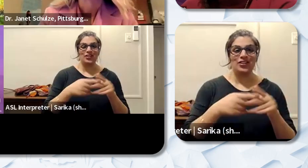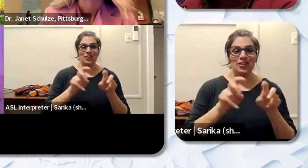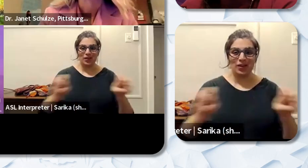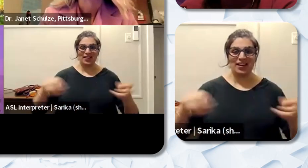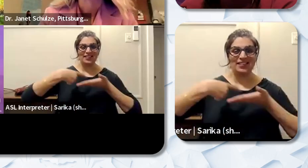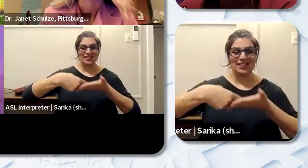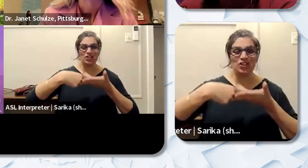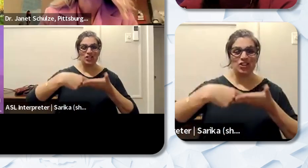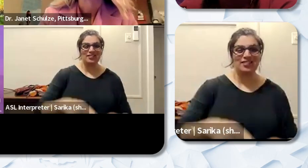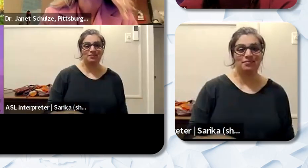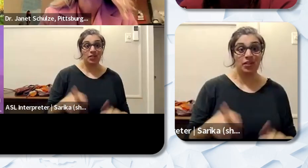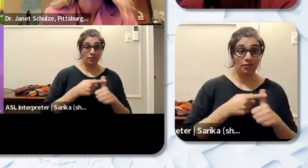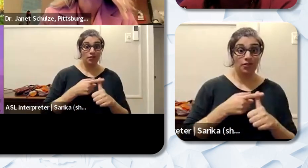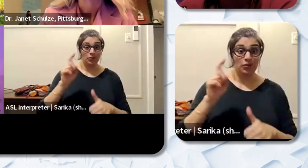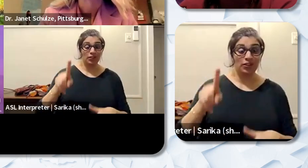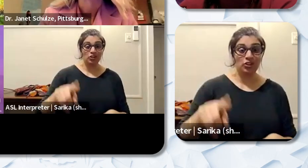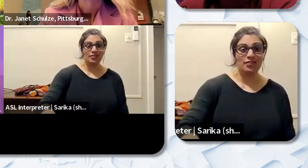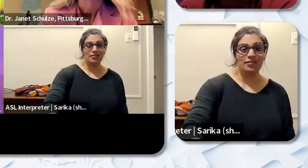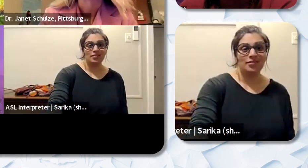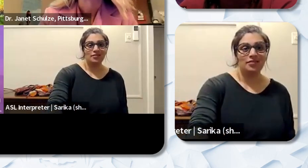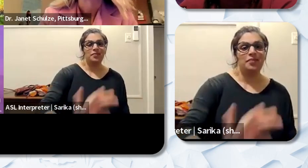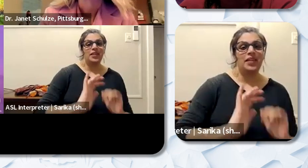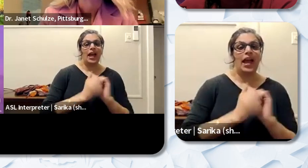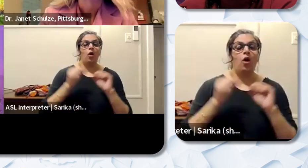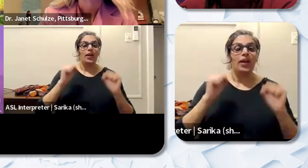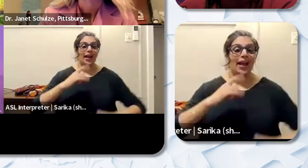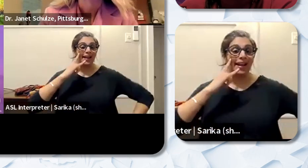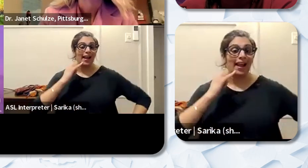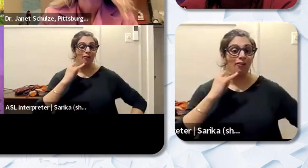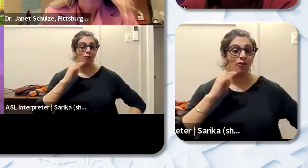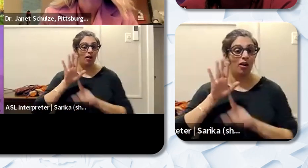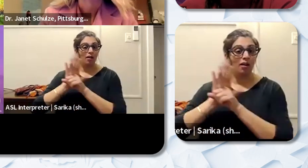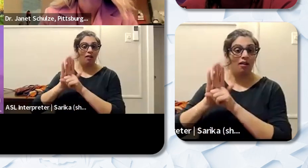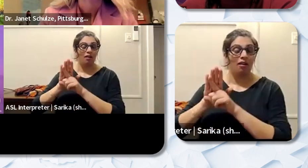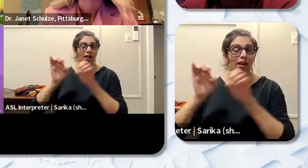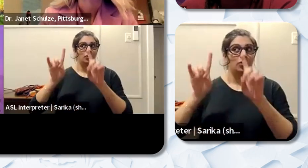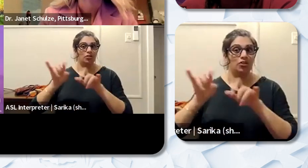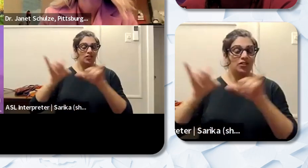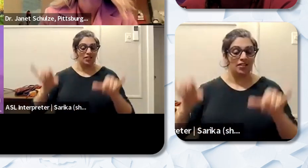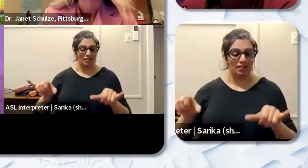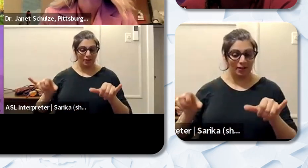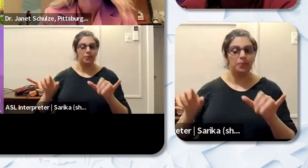with our first question how can California's education system meet the needs of prospective